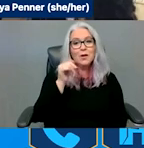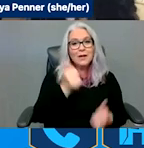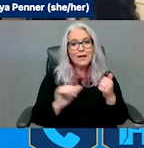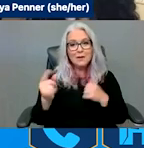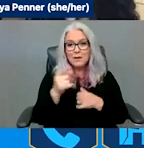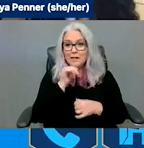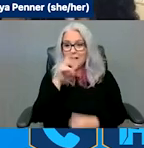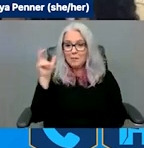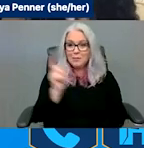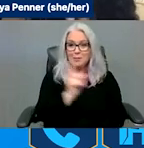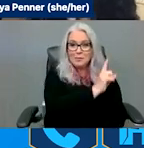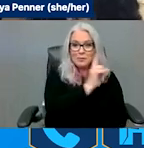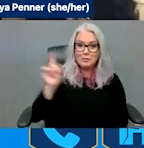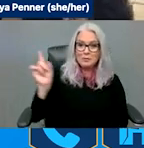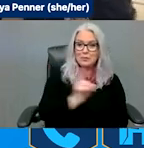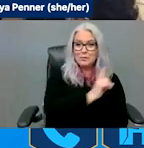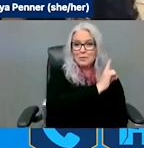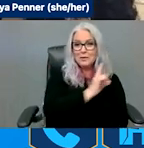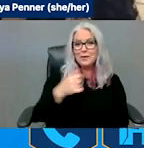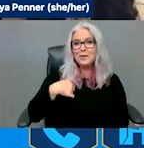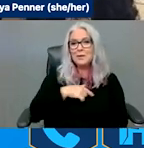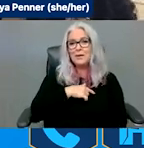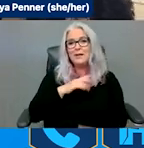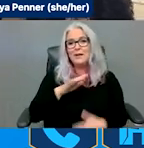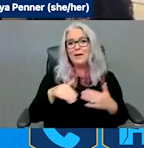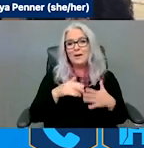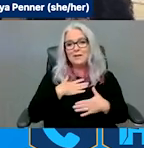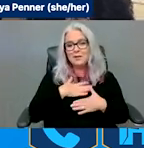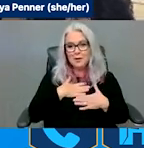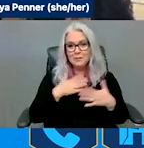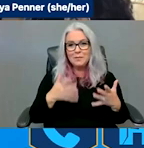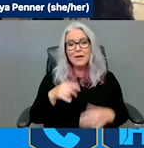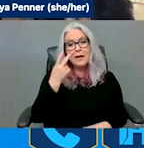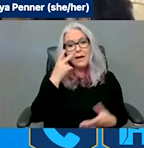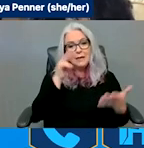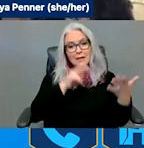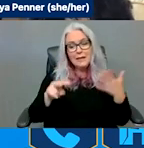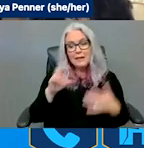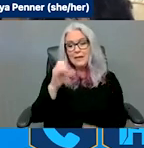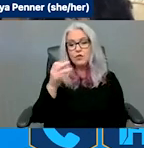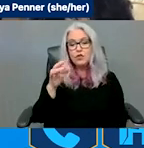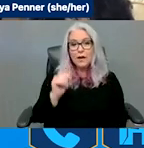we all enjoy, I think. I do see in the chat Sylvia mentioned, "I will never use a